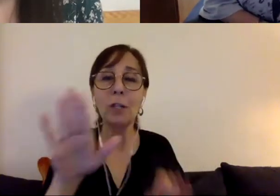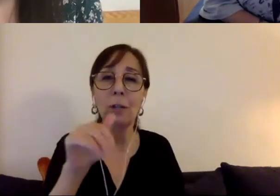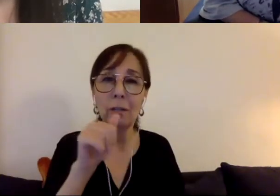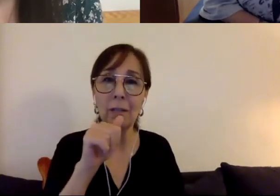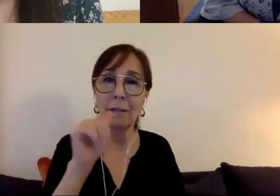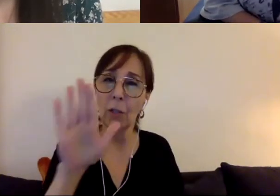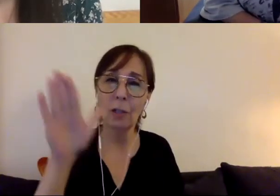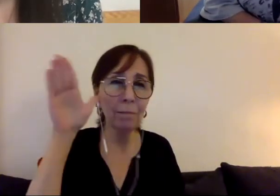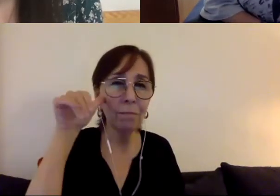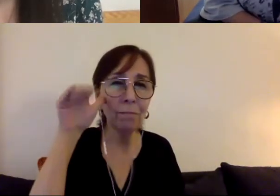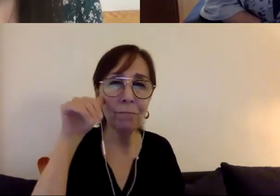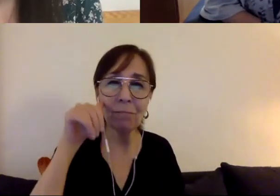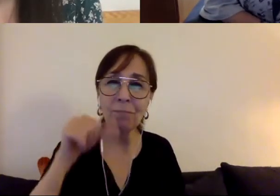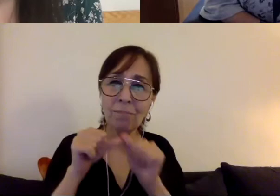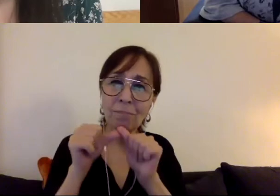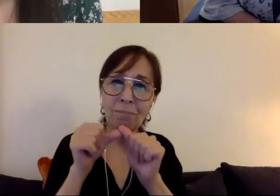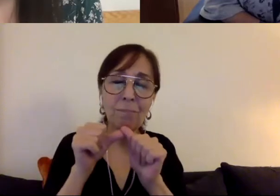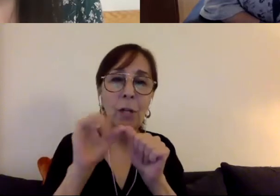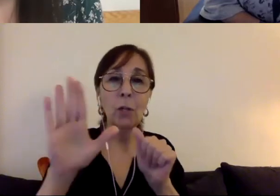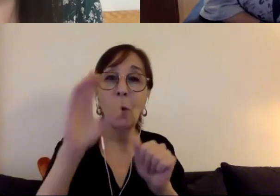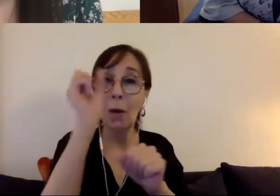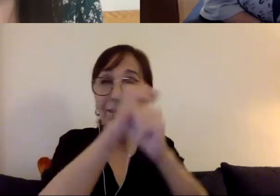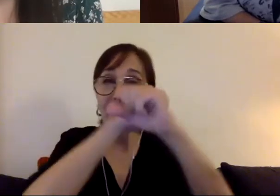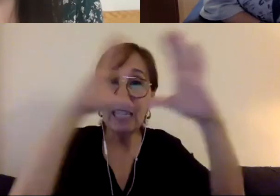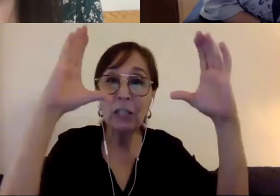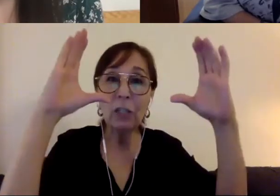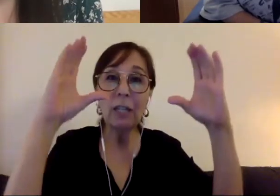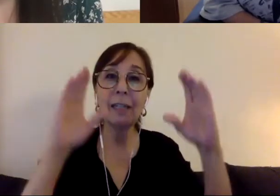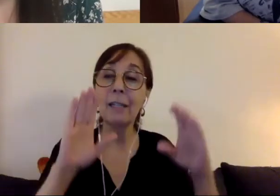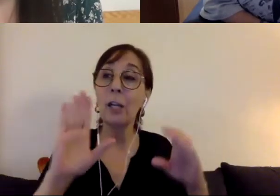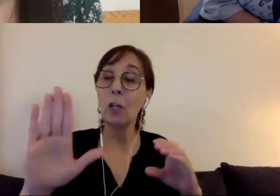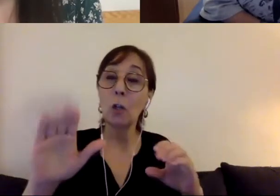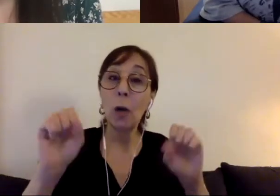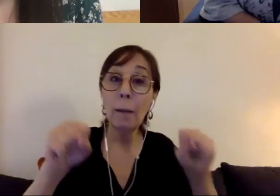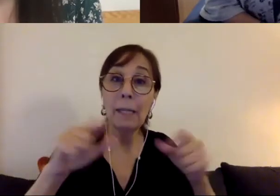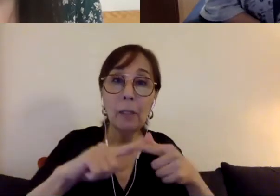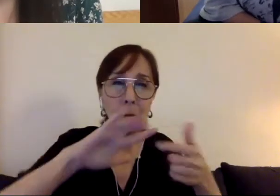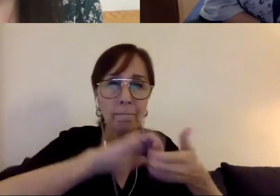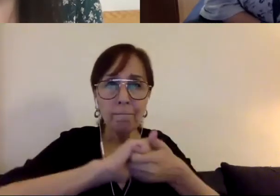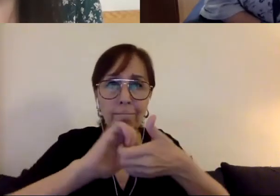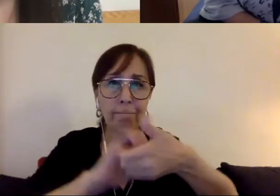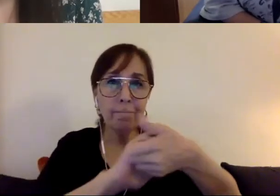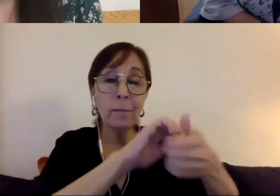vision and your ability to work with other people continue to transform